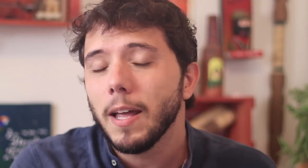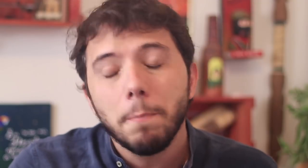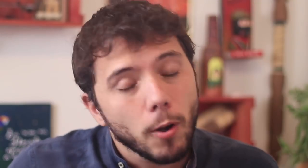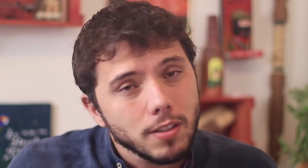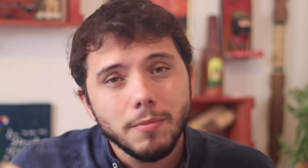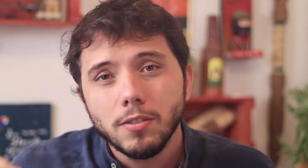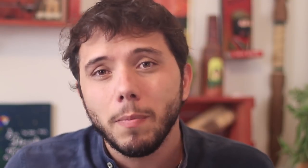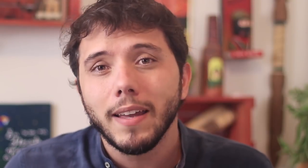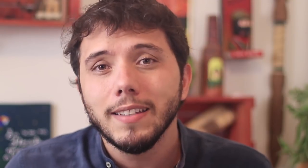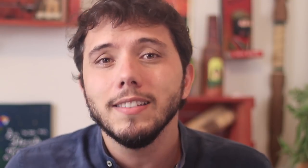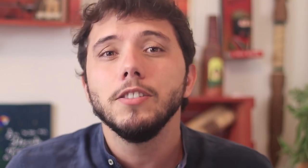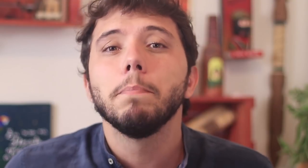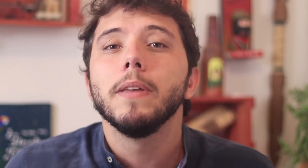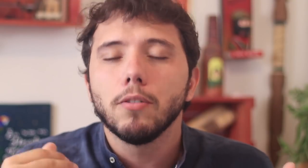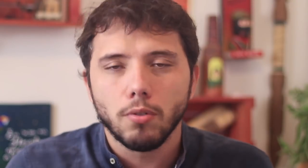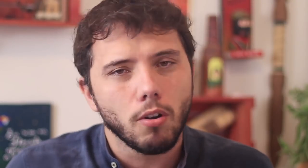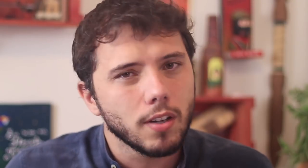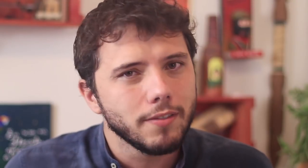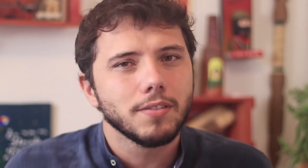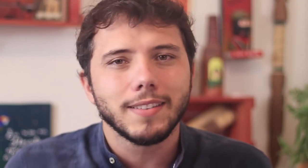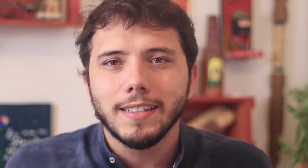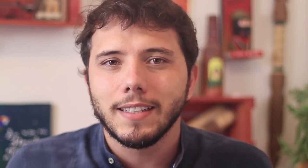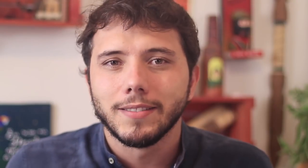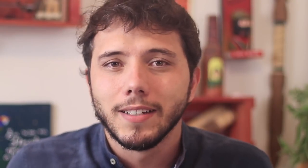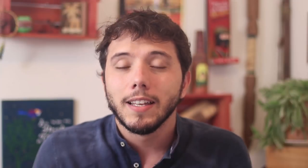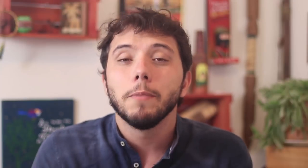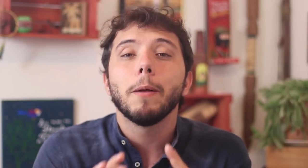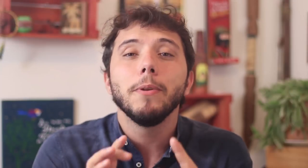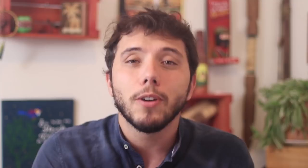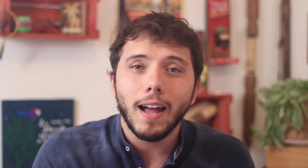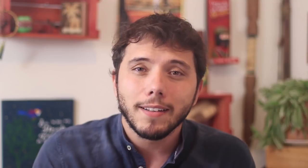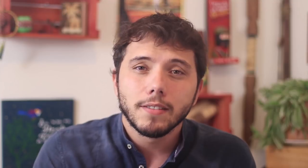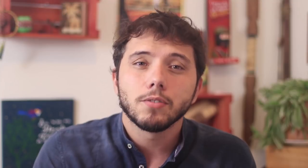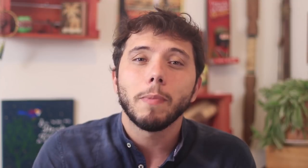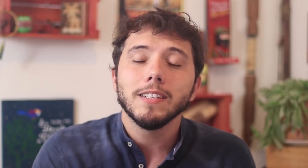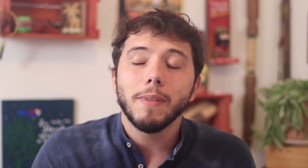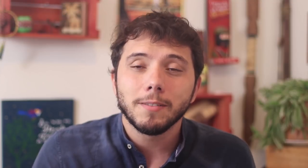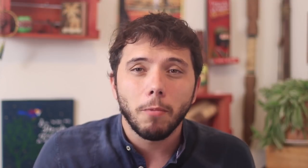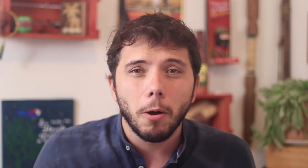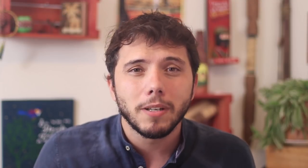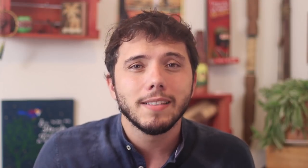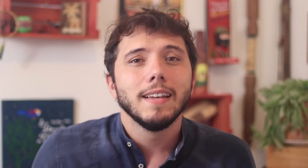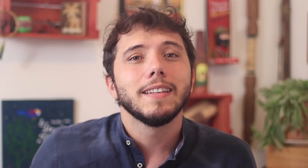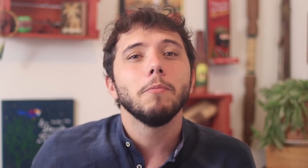is already close to the countries with peak Corona cases so far. And to make matters worse, in poorer countries